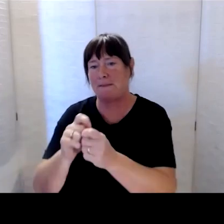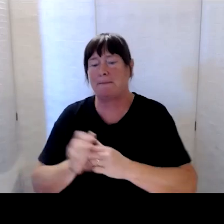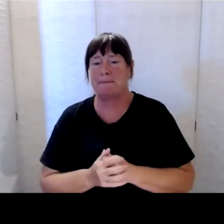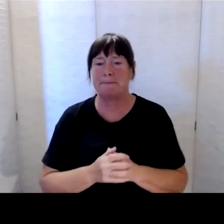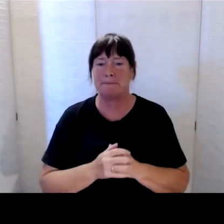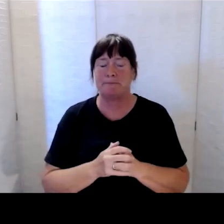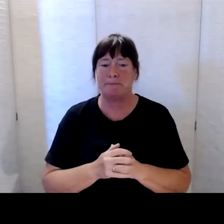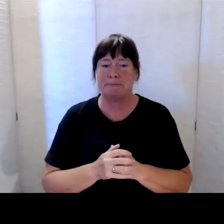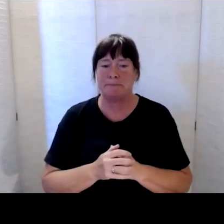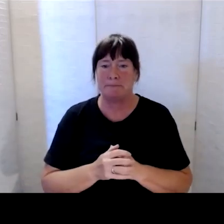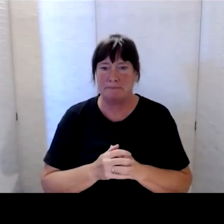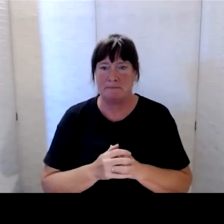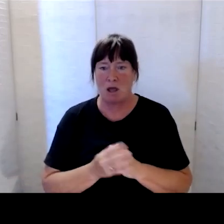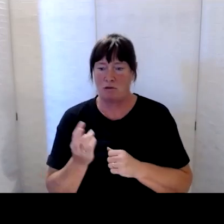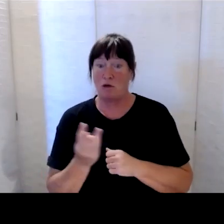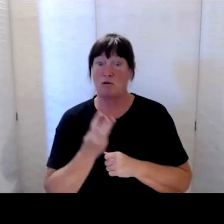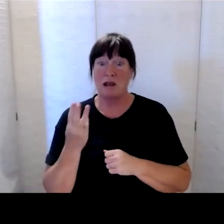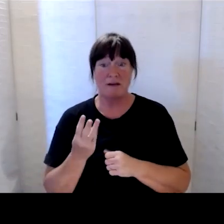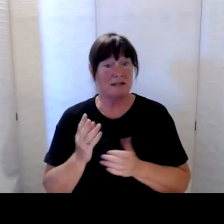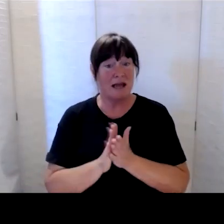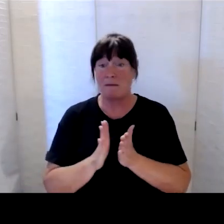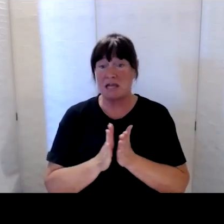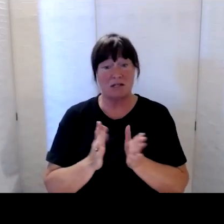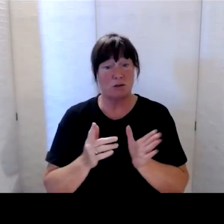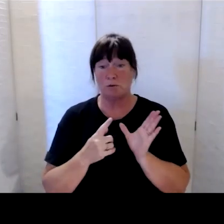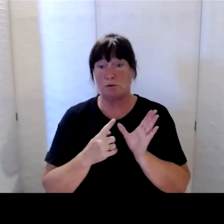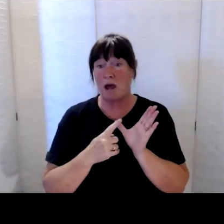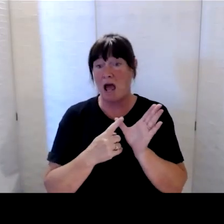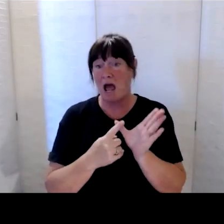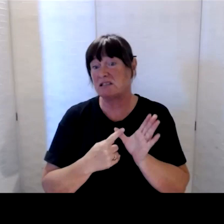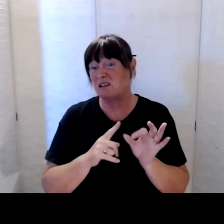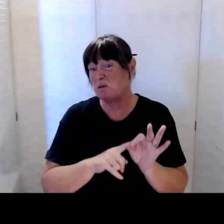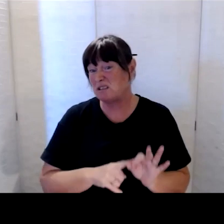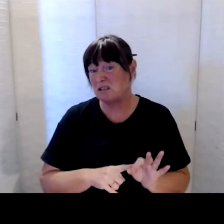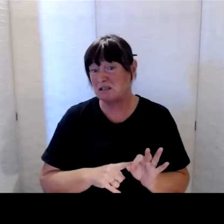Together, the three of us will be happy to answer what questions we can directly,